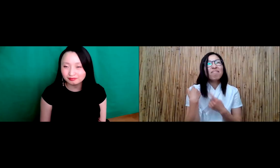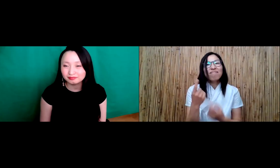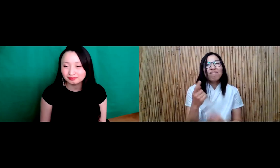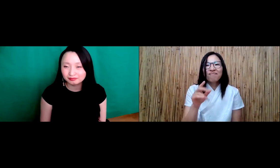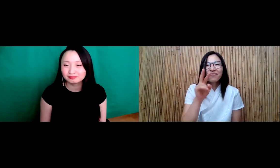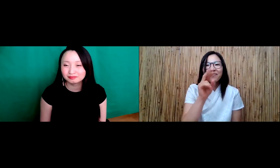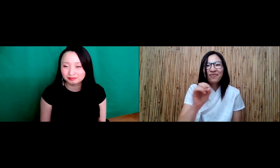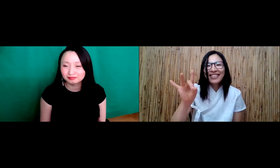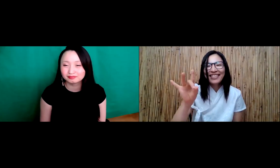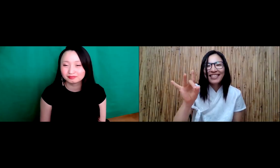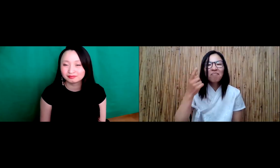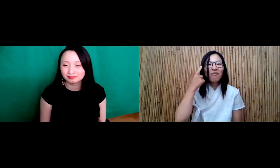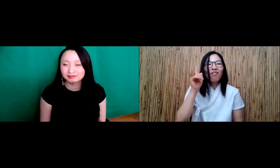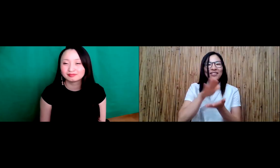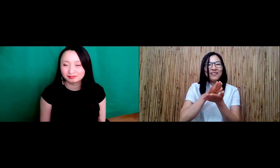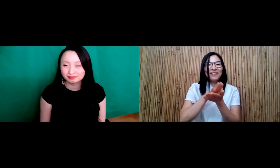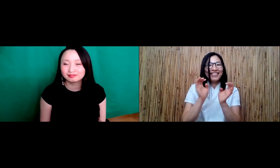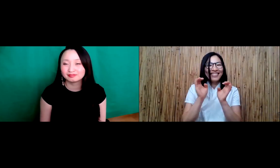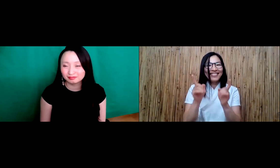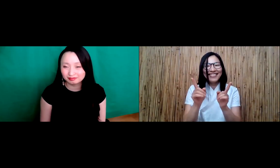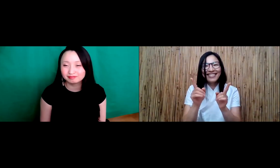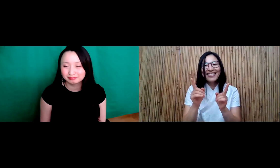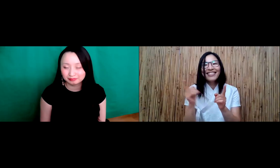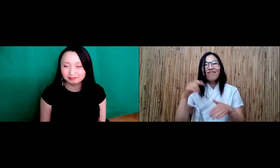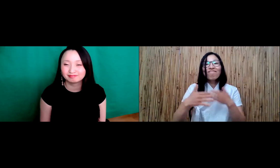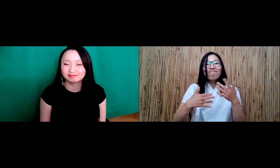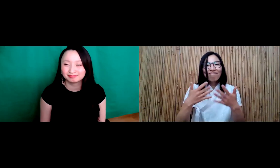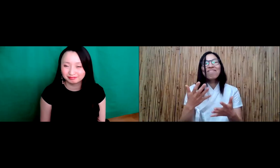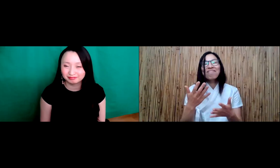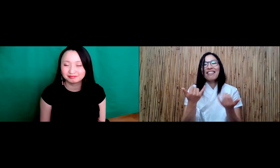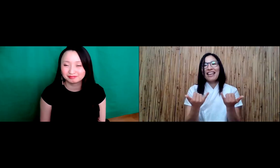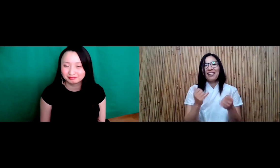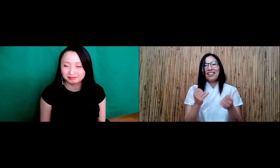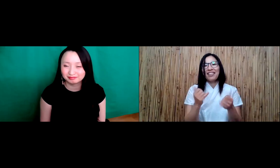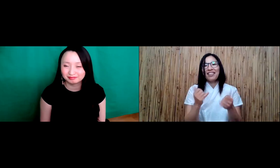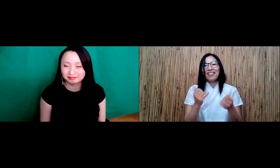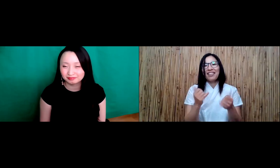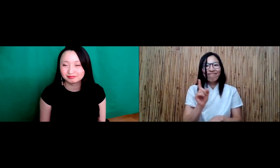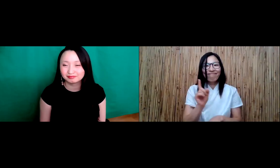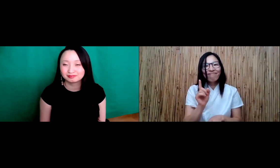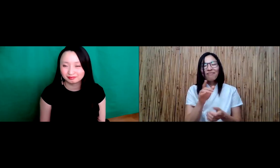Korea. I moved in the year 2008 for education.